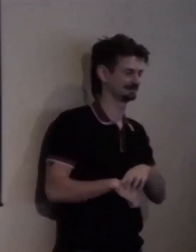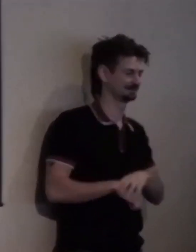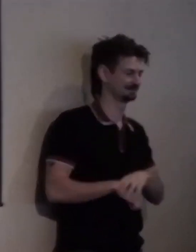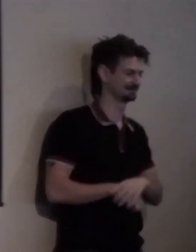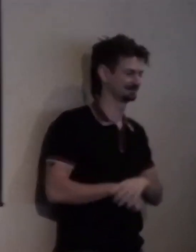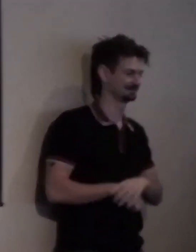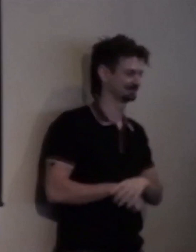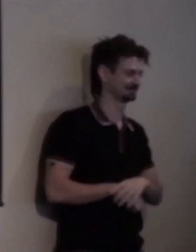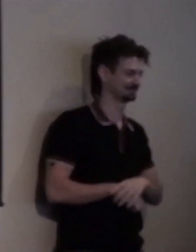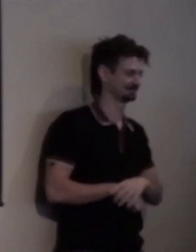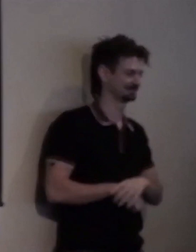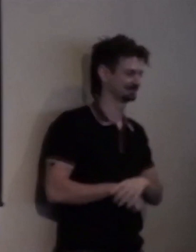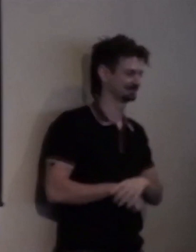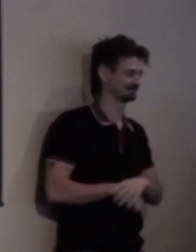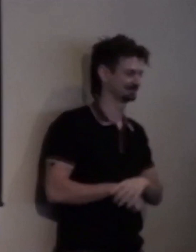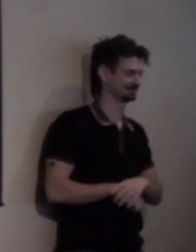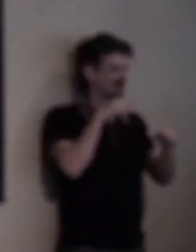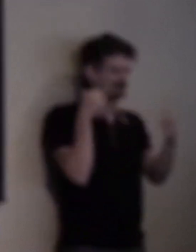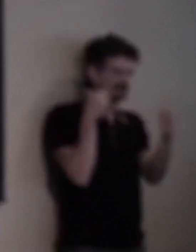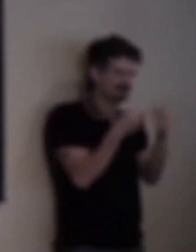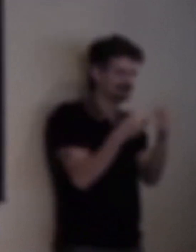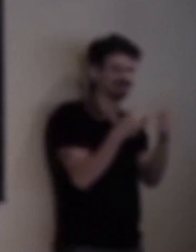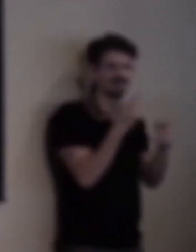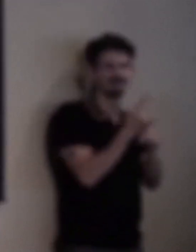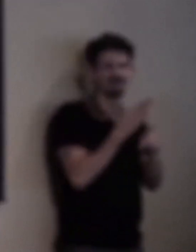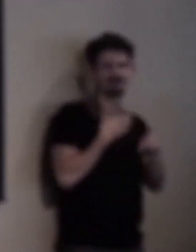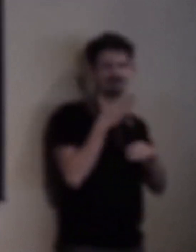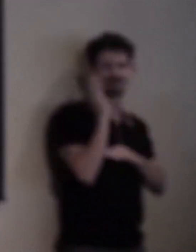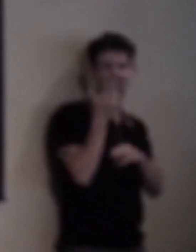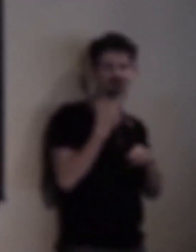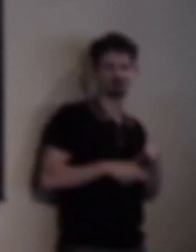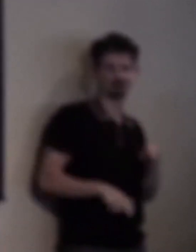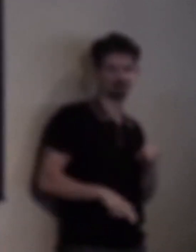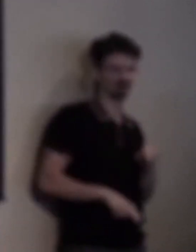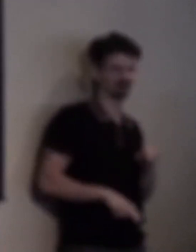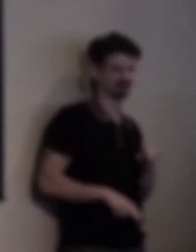I know we're short on time, so I'll keep my speech significantly shorter than what it was before.